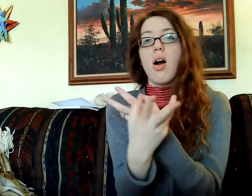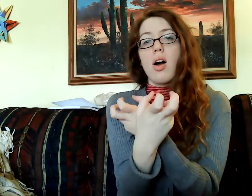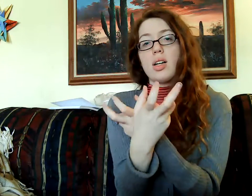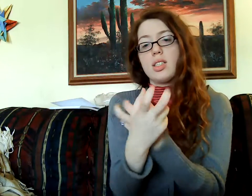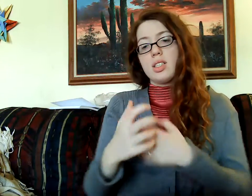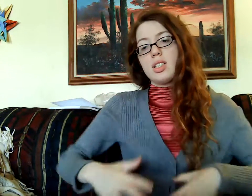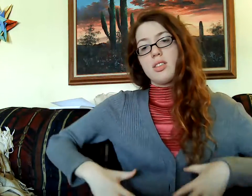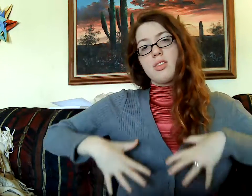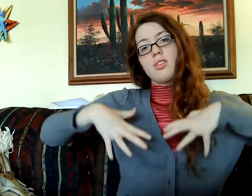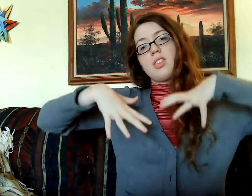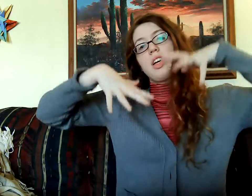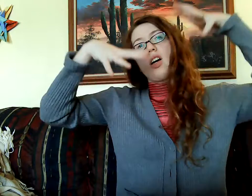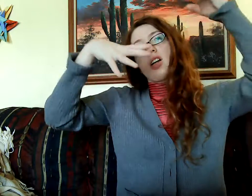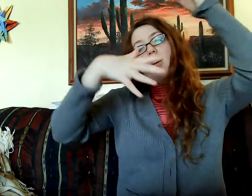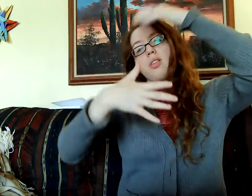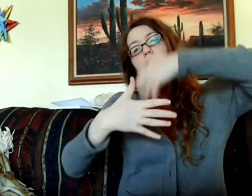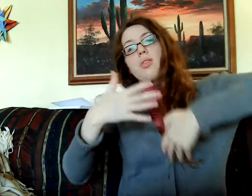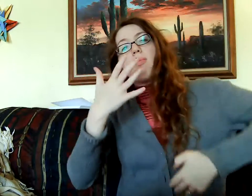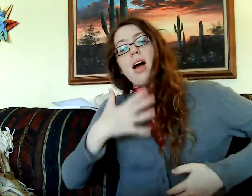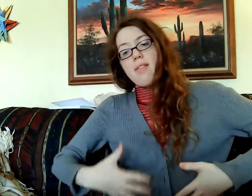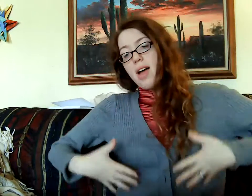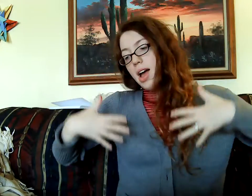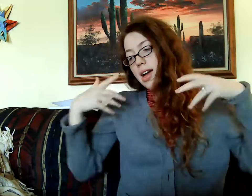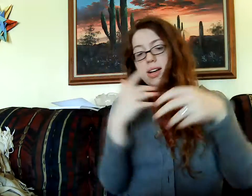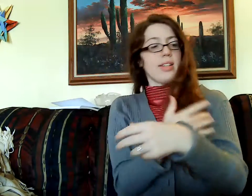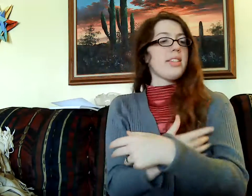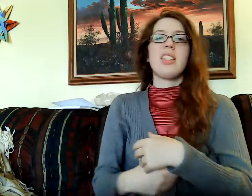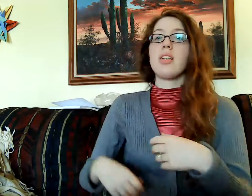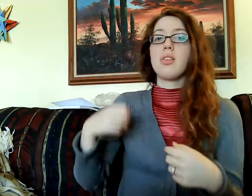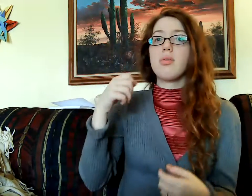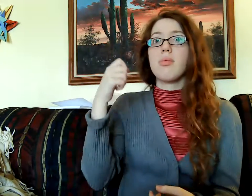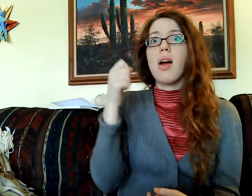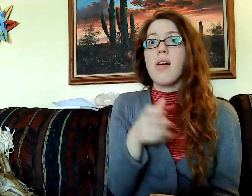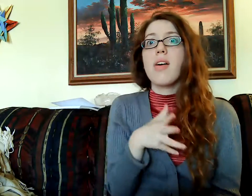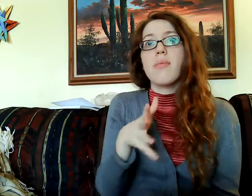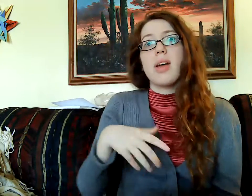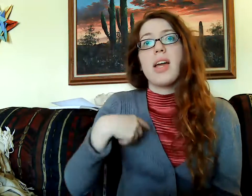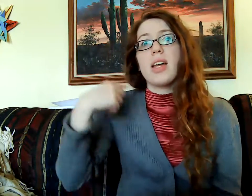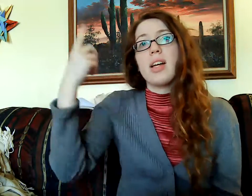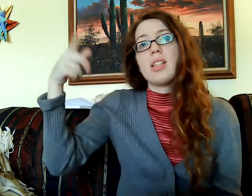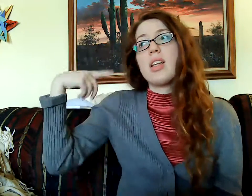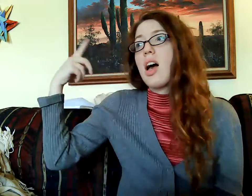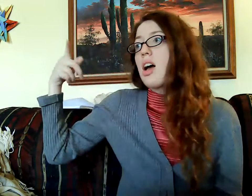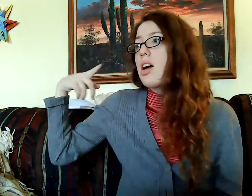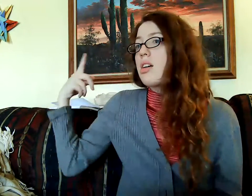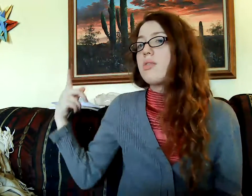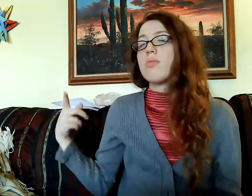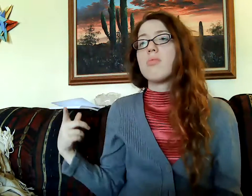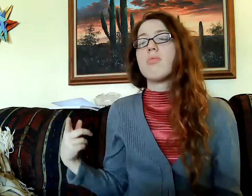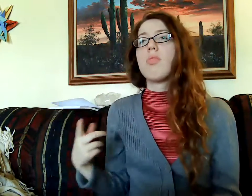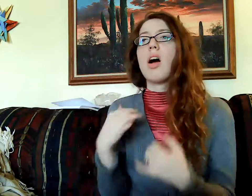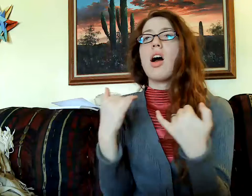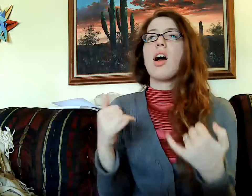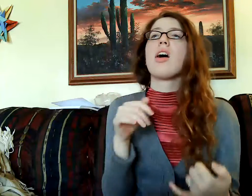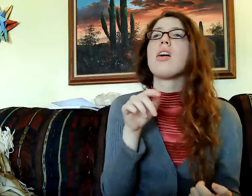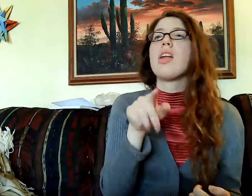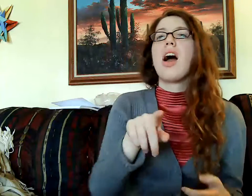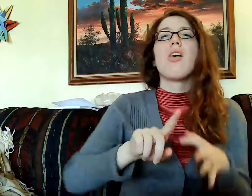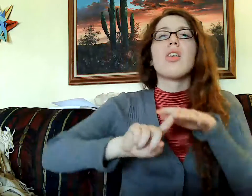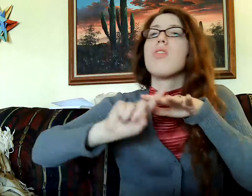FLOOD INSIDE MY BODY YOU MAKE ME CRAZY NOW YOU RUN-AWAY,